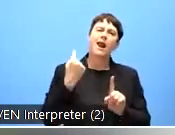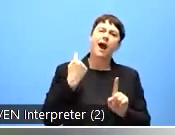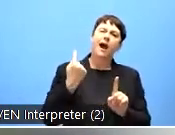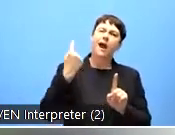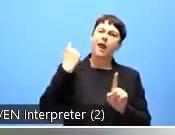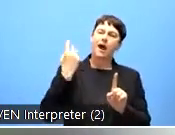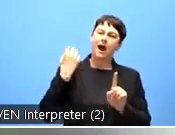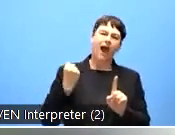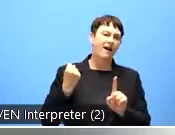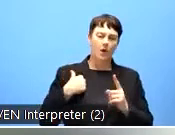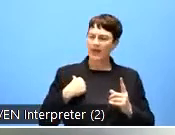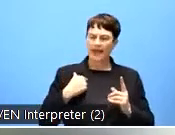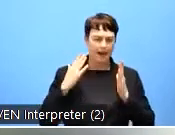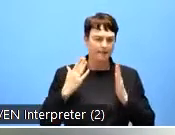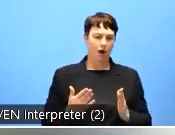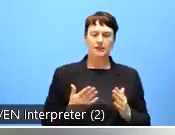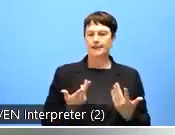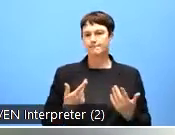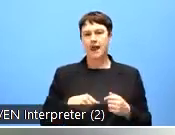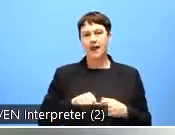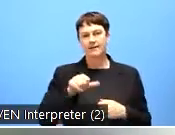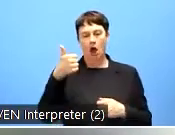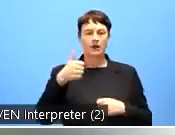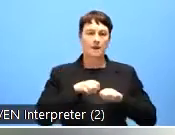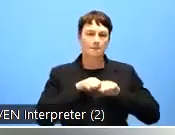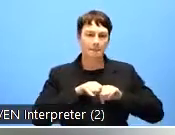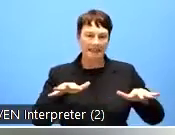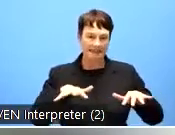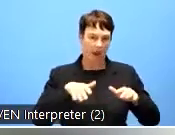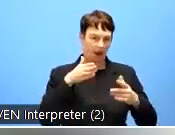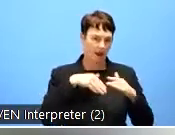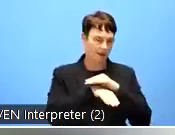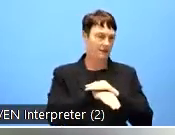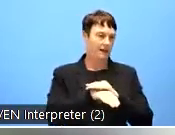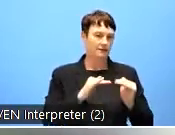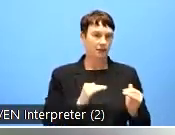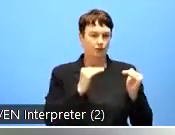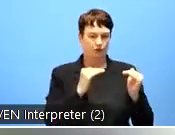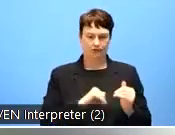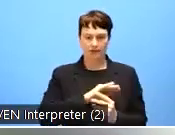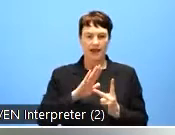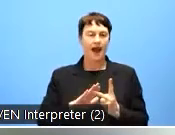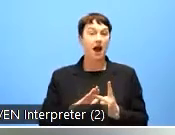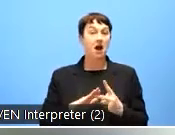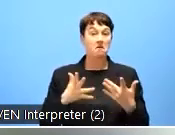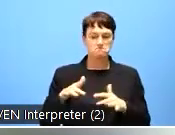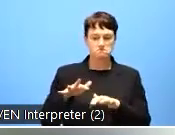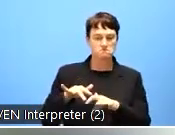in media accessibility, electronic communication, and most recently, in the horizontal and very